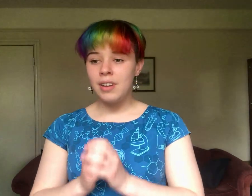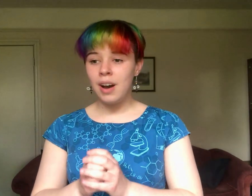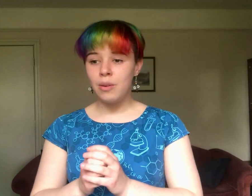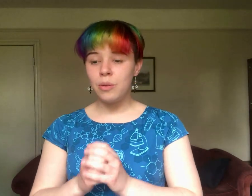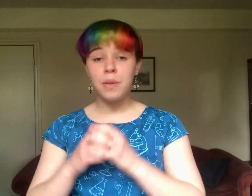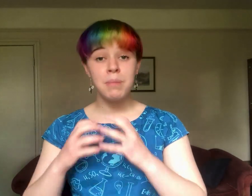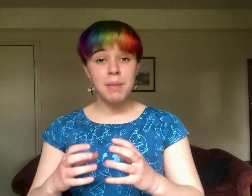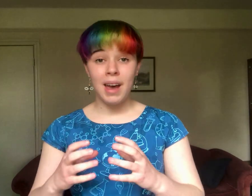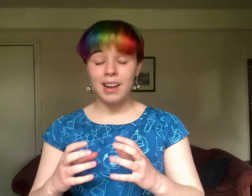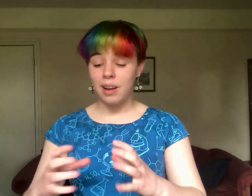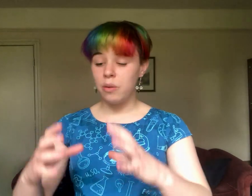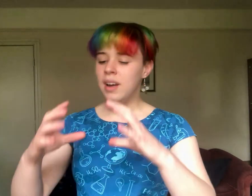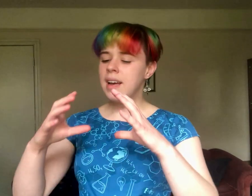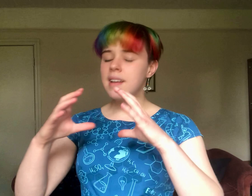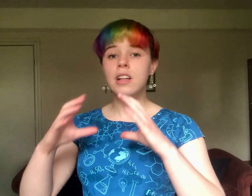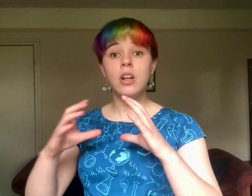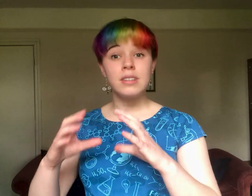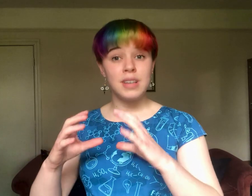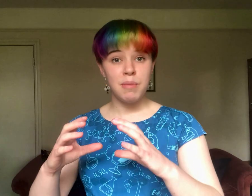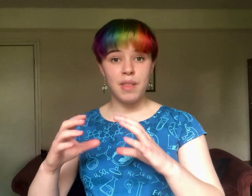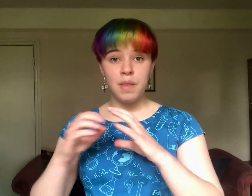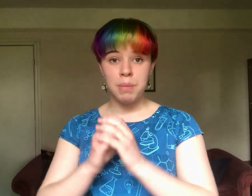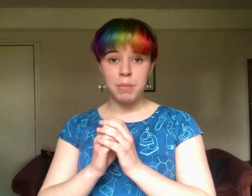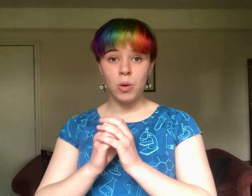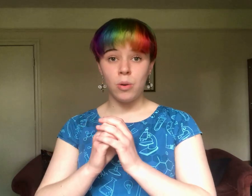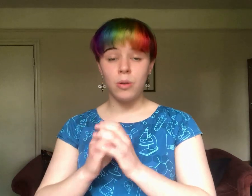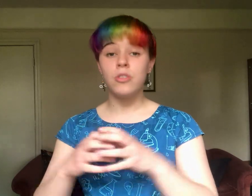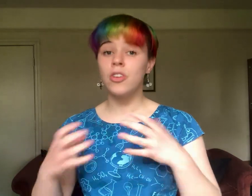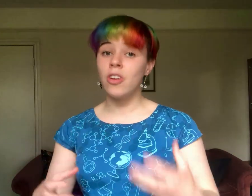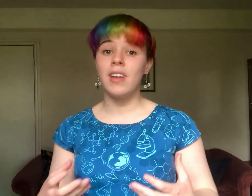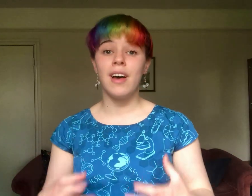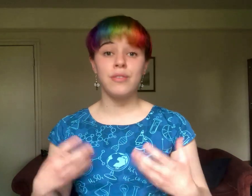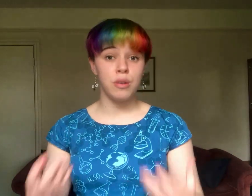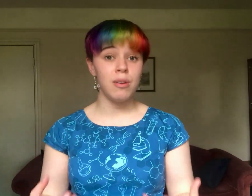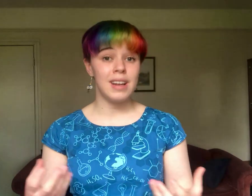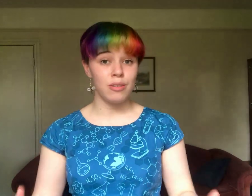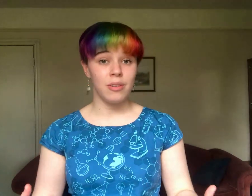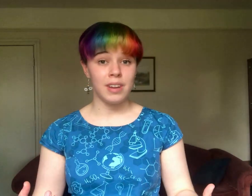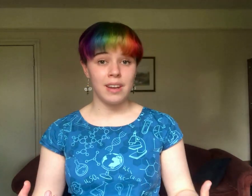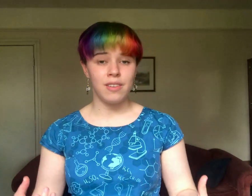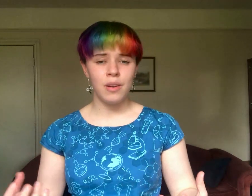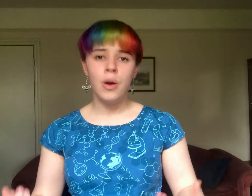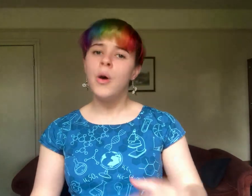Now, the beam halo is a lot dimmer than the beam core just because it has fewer electrons in it,